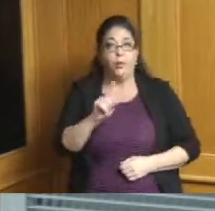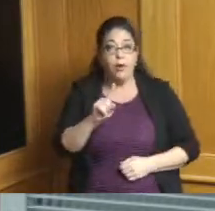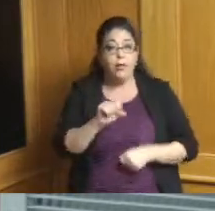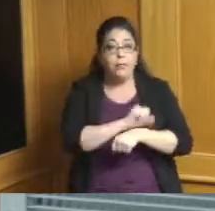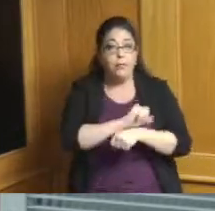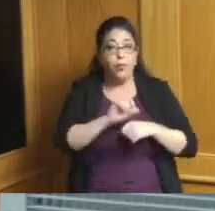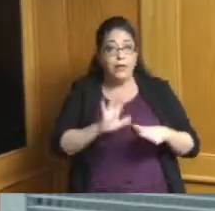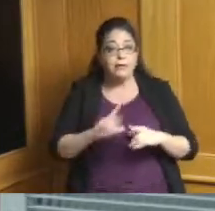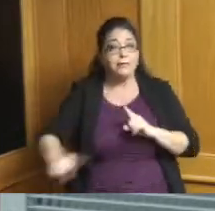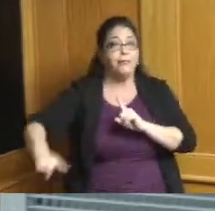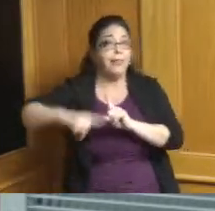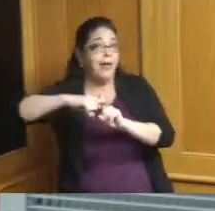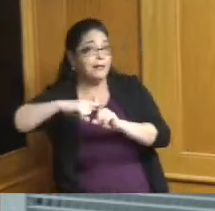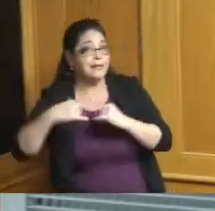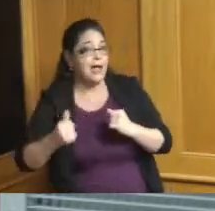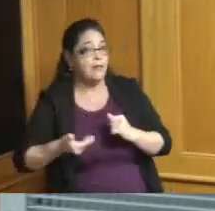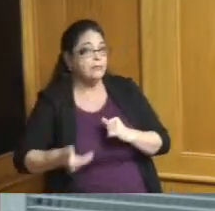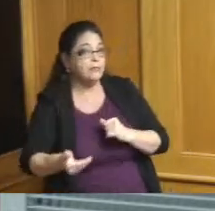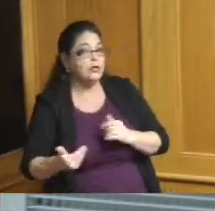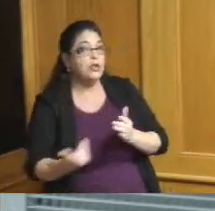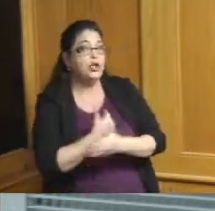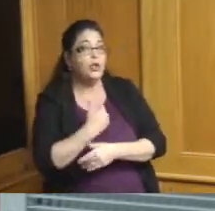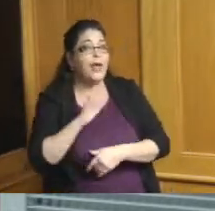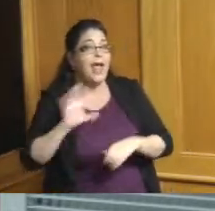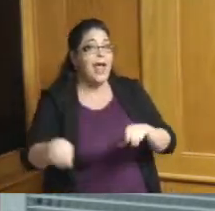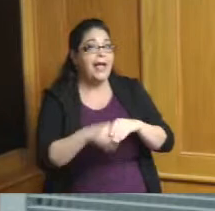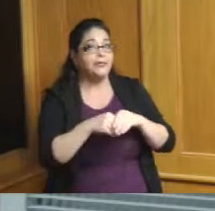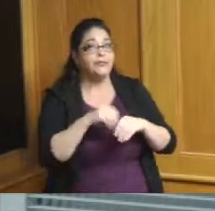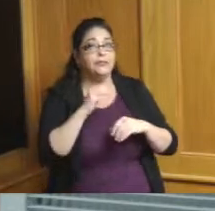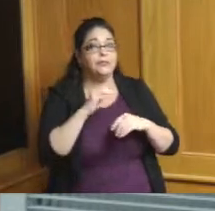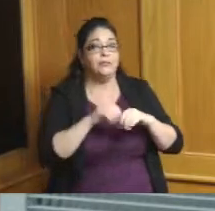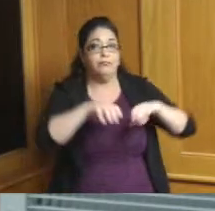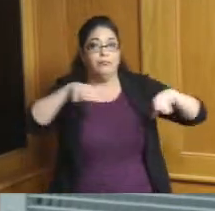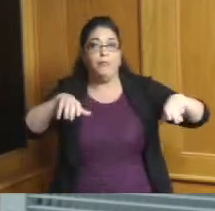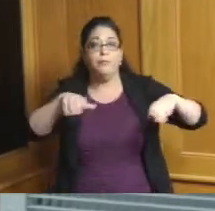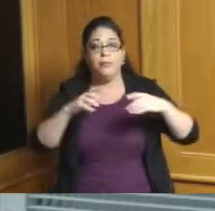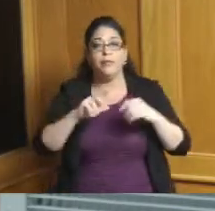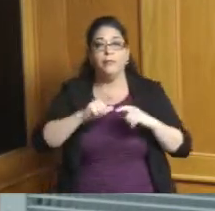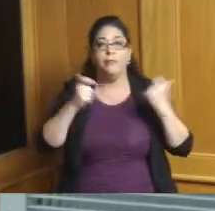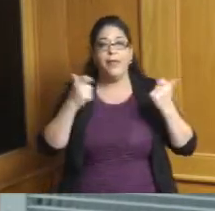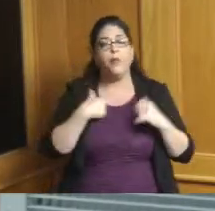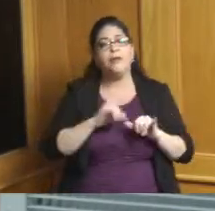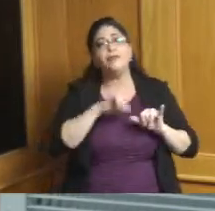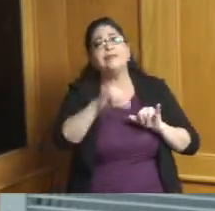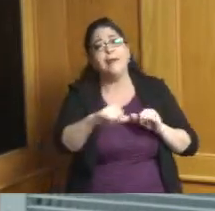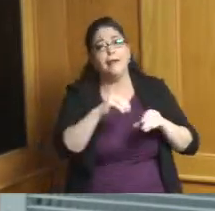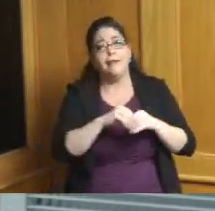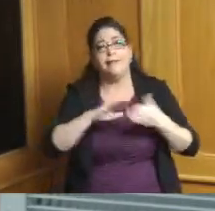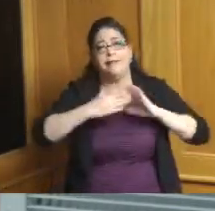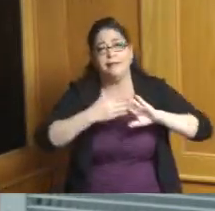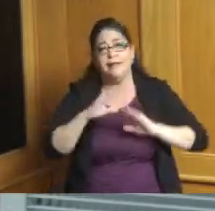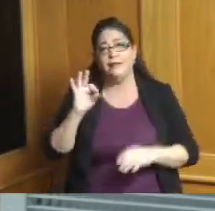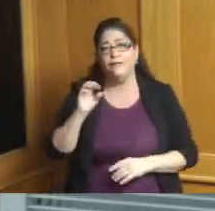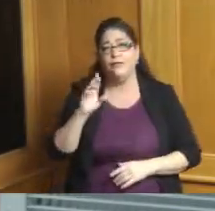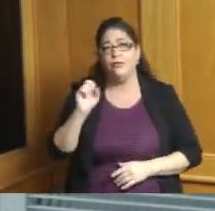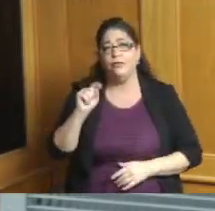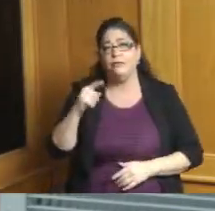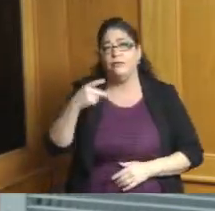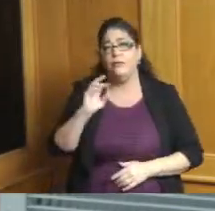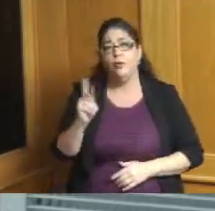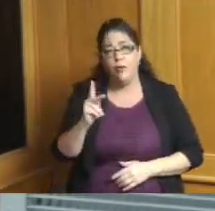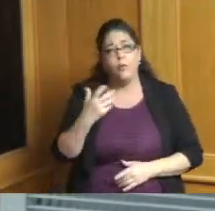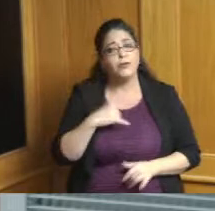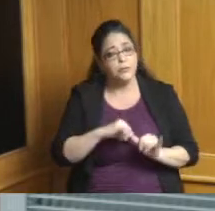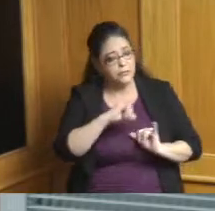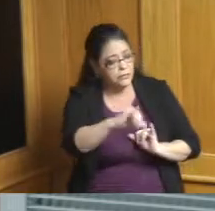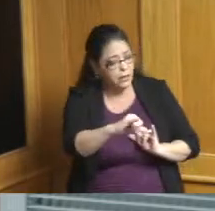that we need the extra space and we want to stay in the city of Forest Park to do our work so I'll